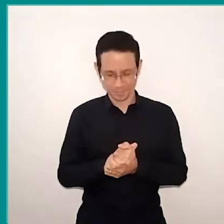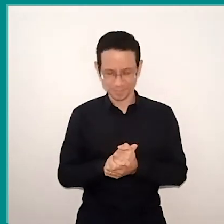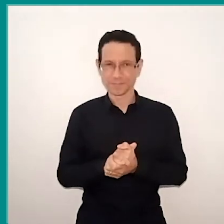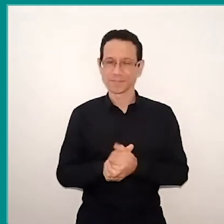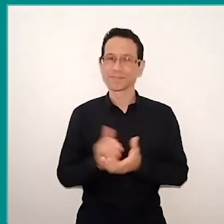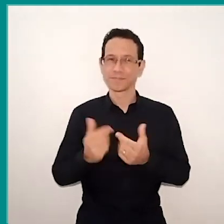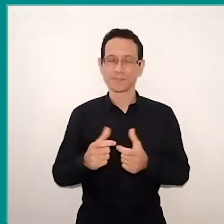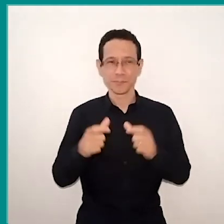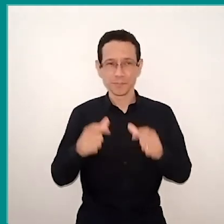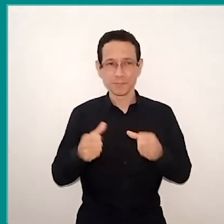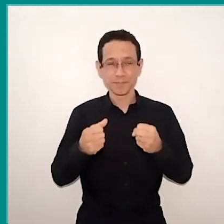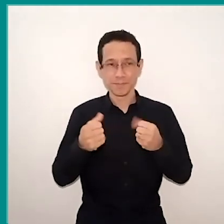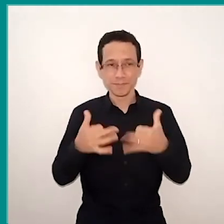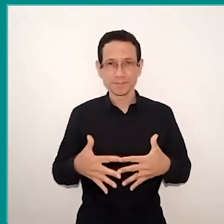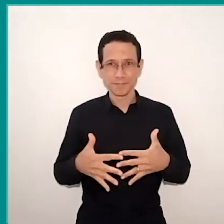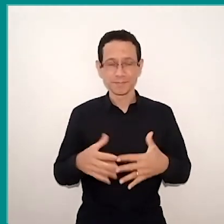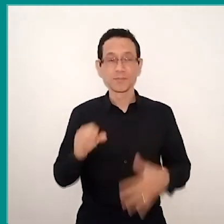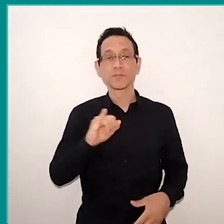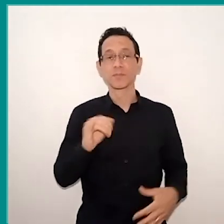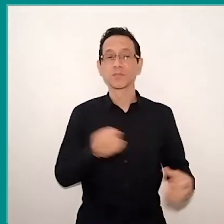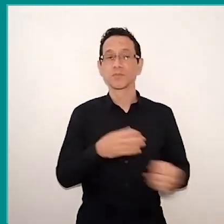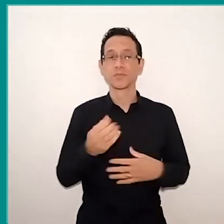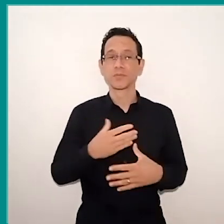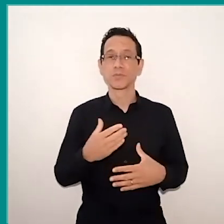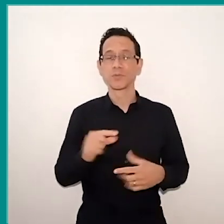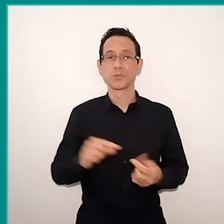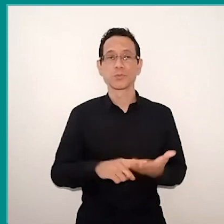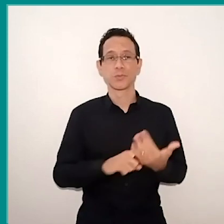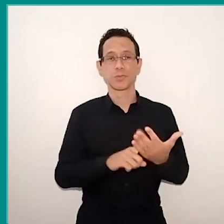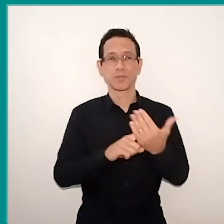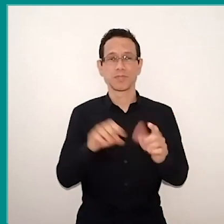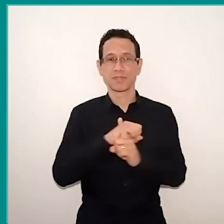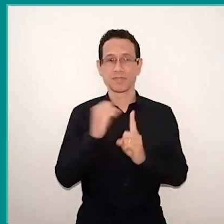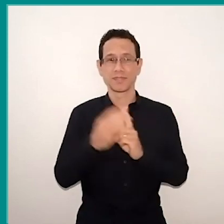from the perspective of innovation and in the social use of technologies, that's what Paulo Freire spoke.